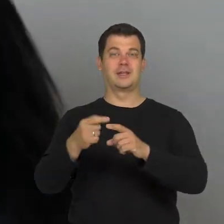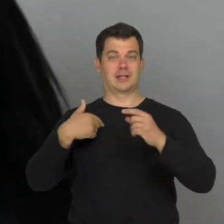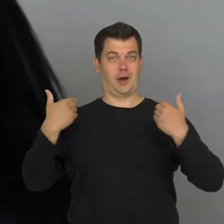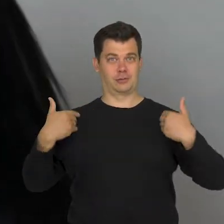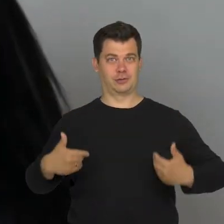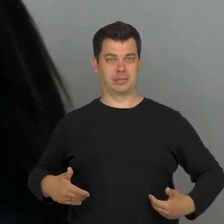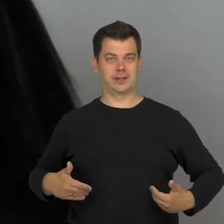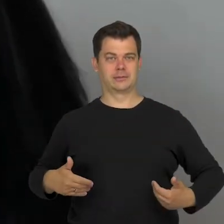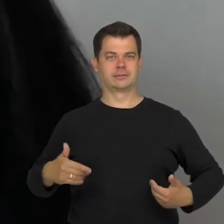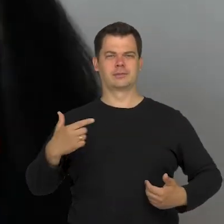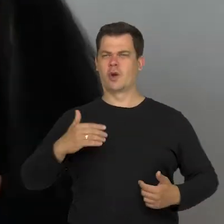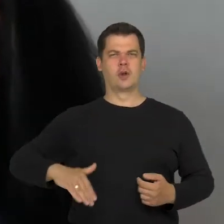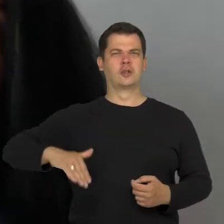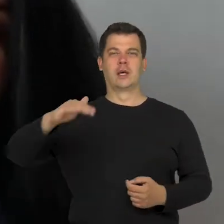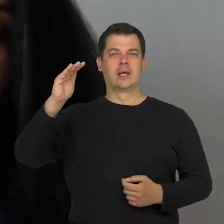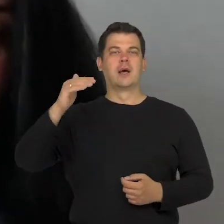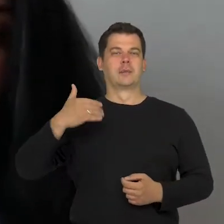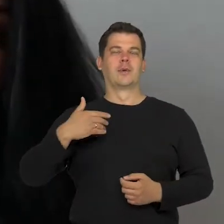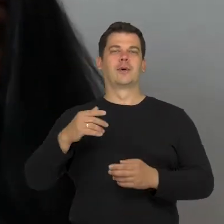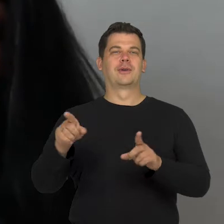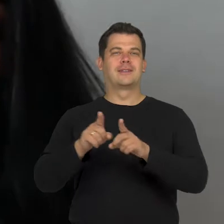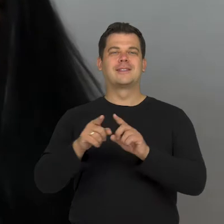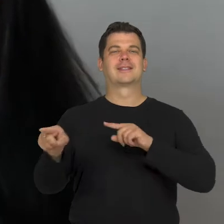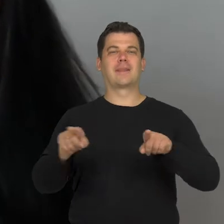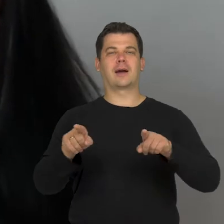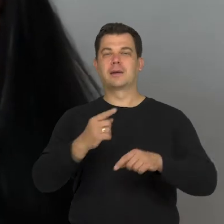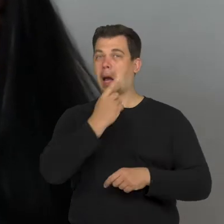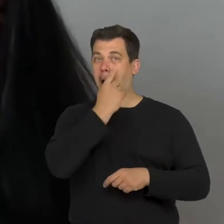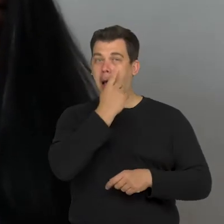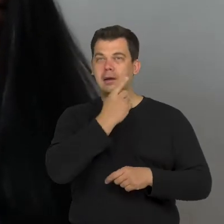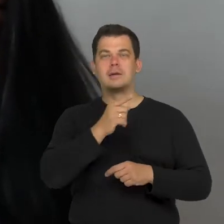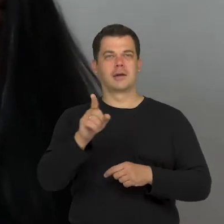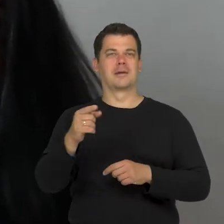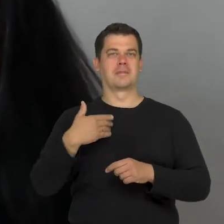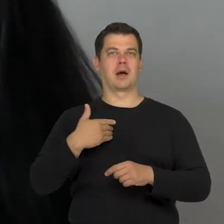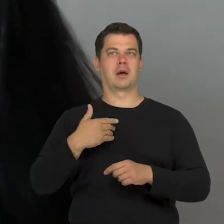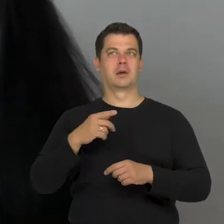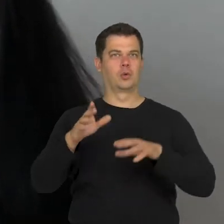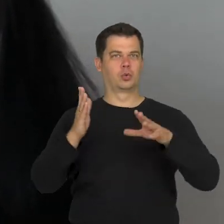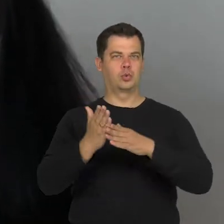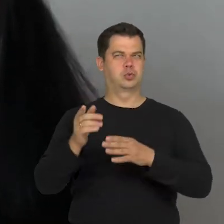who has a birthmark under her eye, where I felt that this look becomes